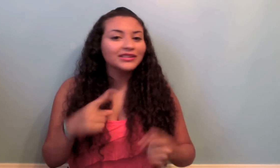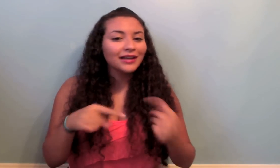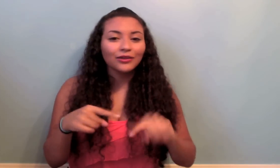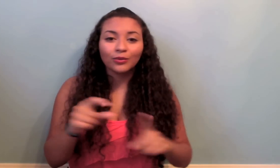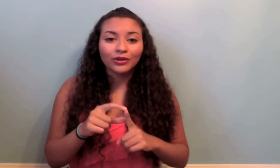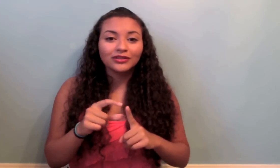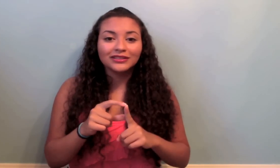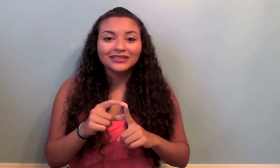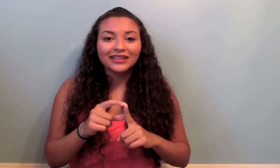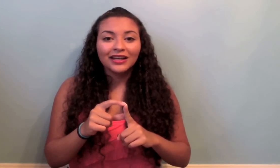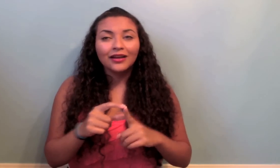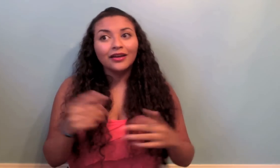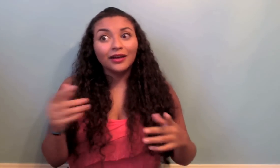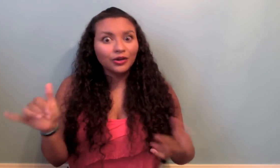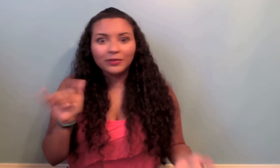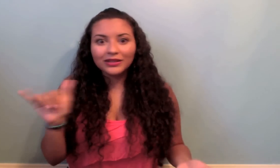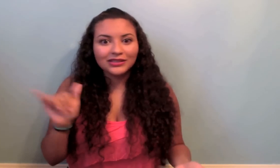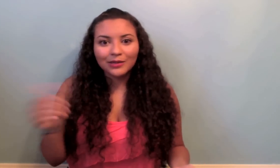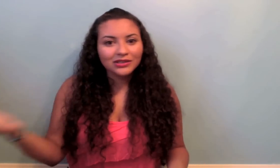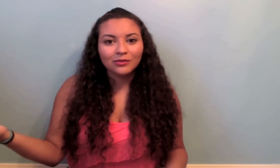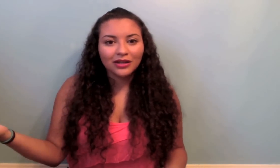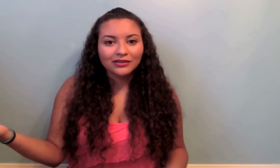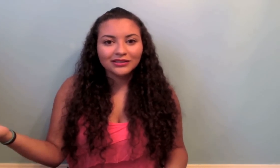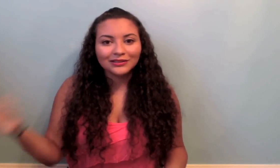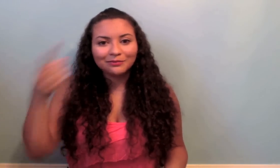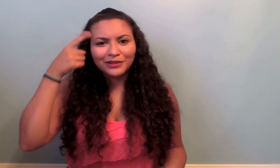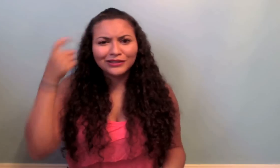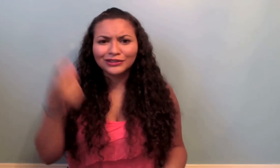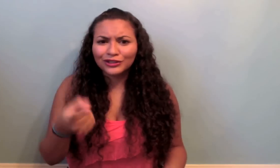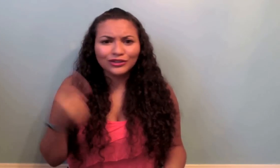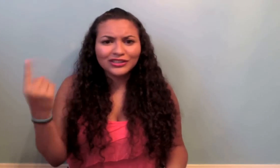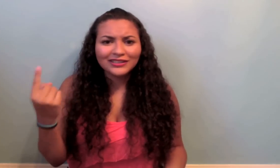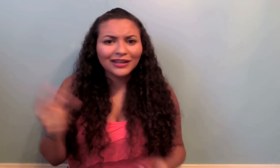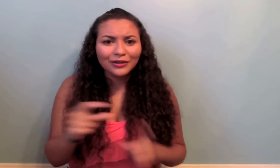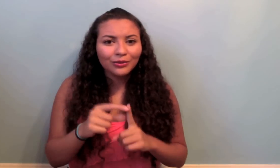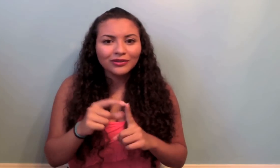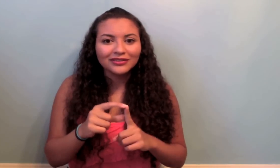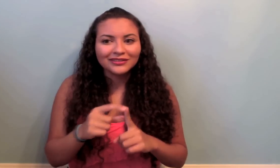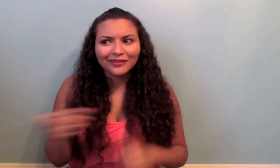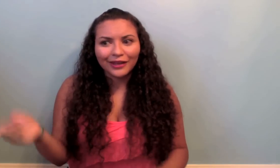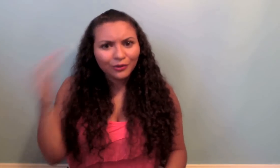sign the words is could be that same as someone else's because you're just saying the word. They know